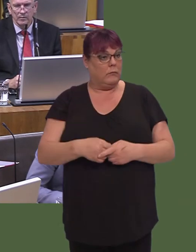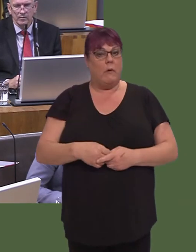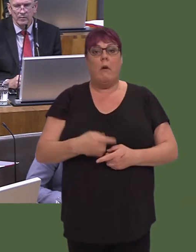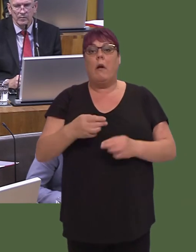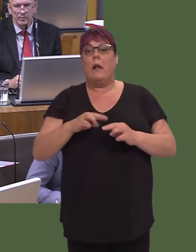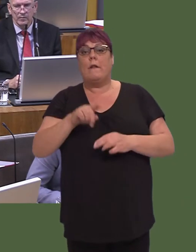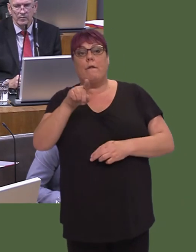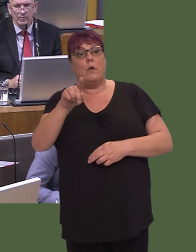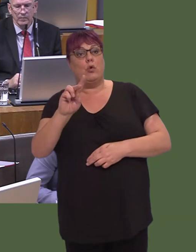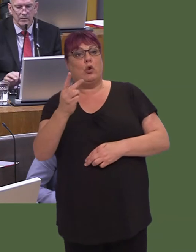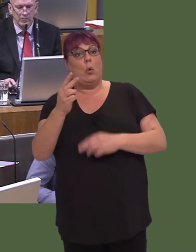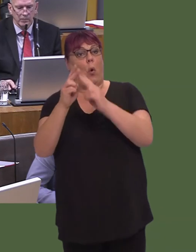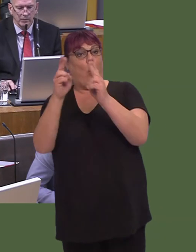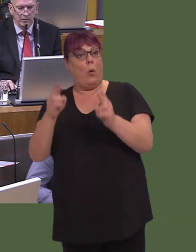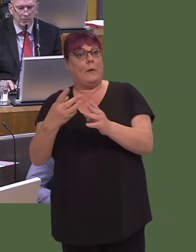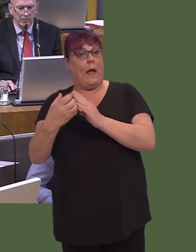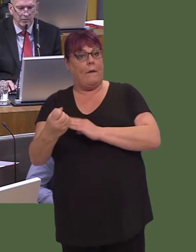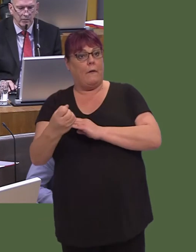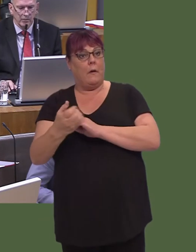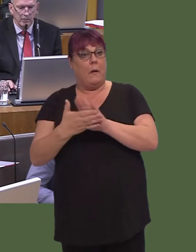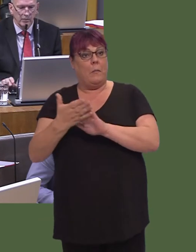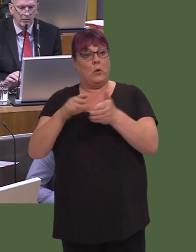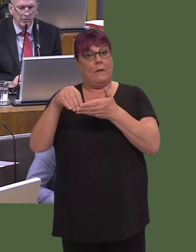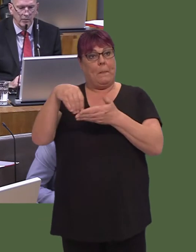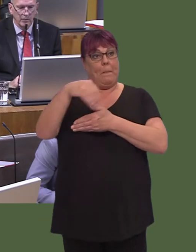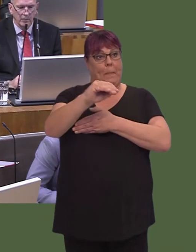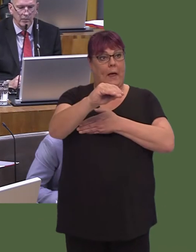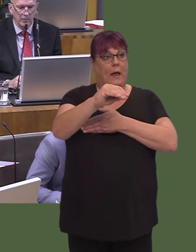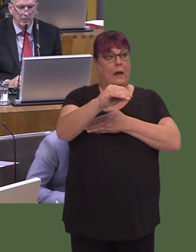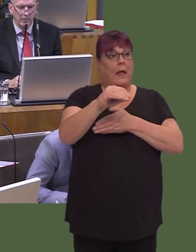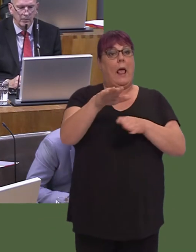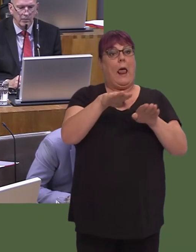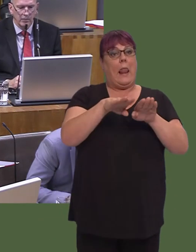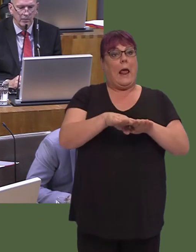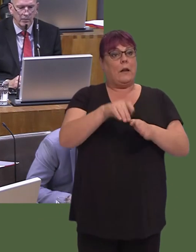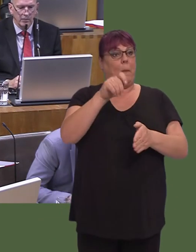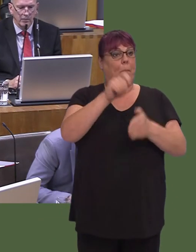Ond hefyd, wrth gwrs, maeín rhaid cael system cynllunio sydd yn sensitif iír iaith, yn